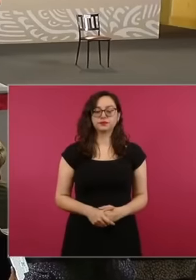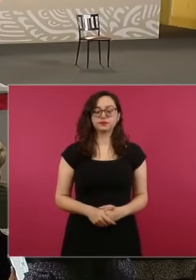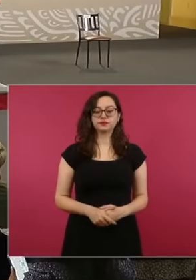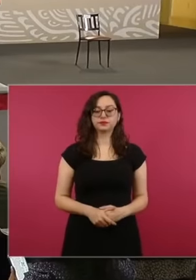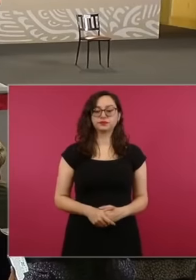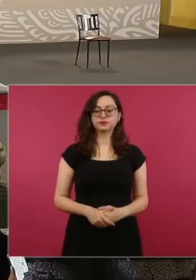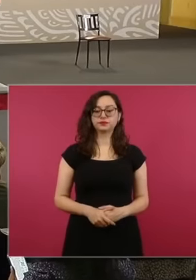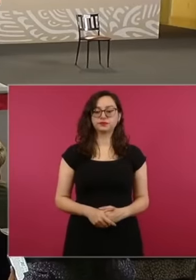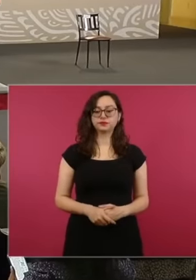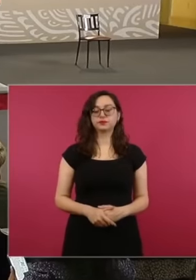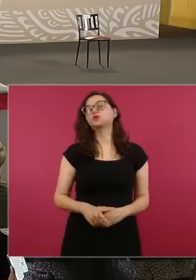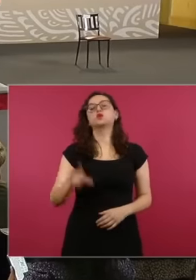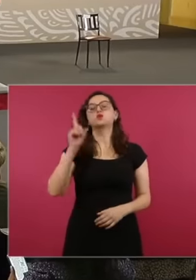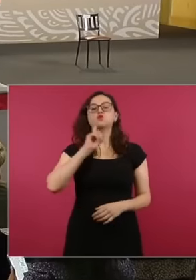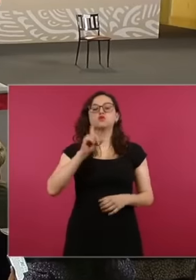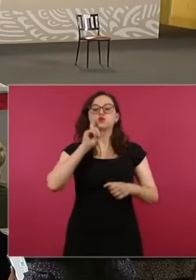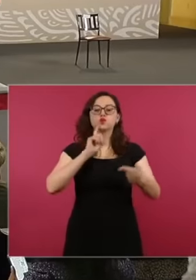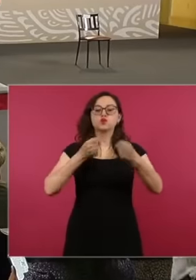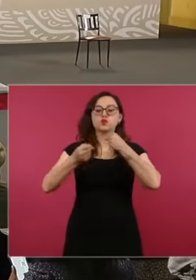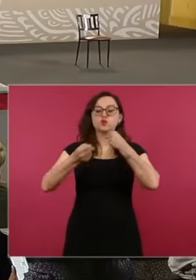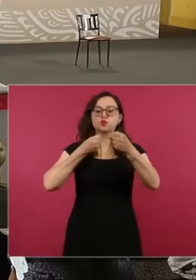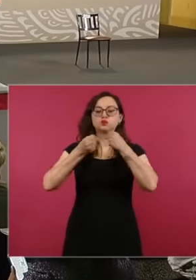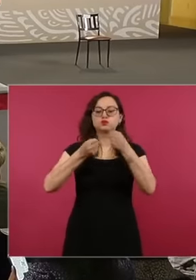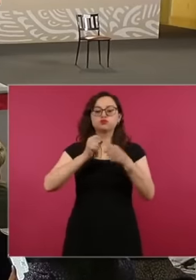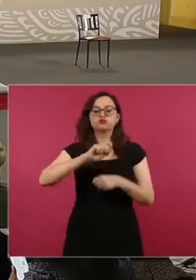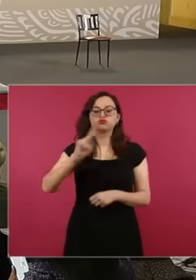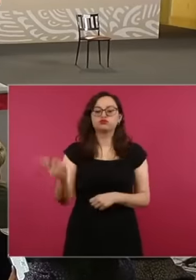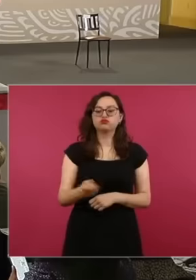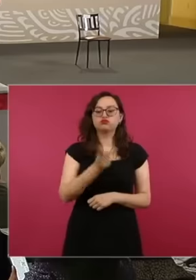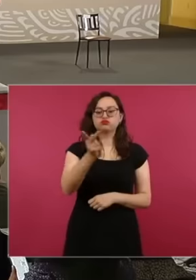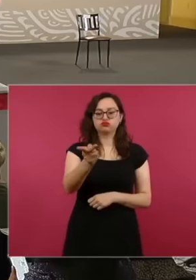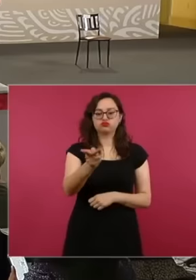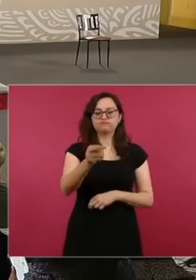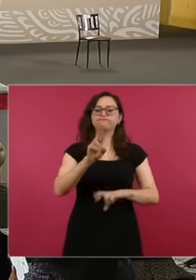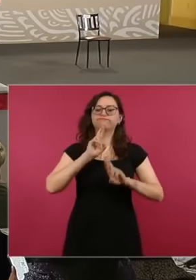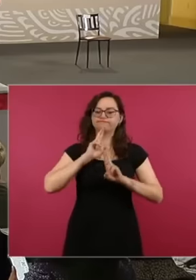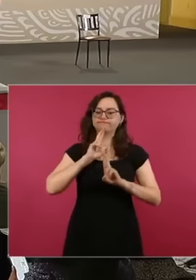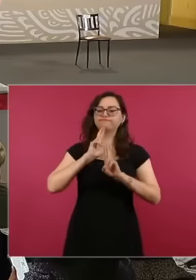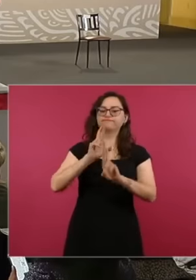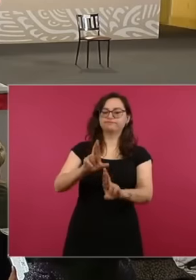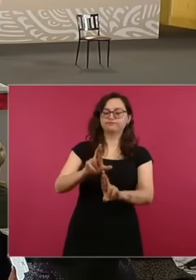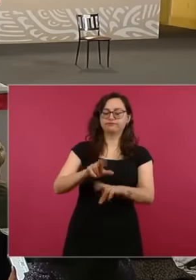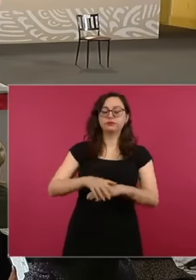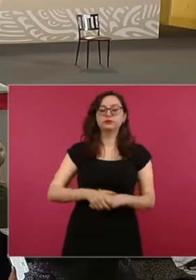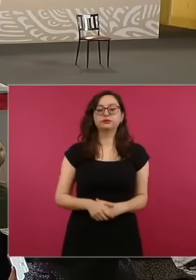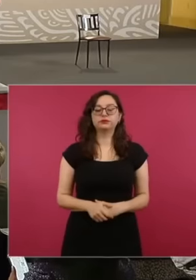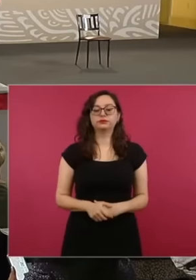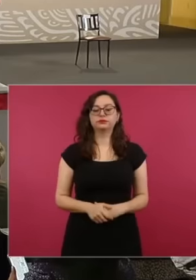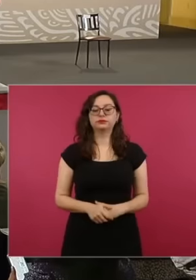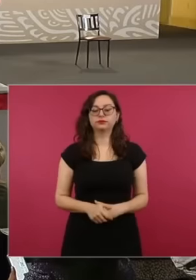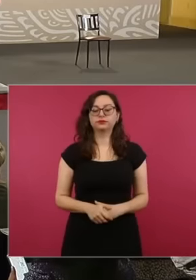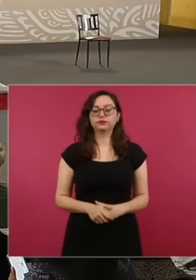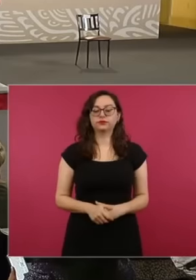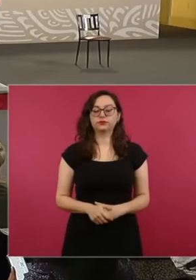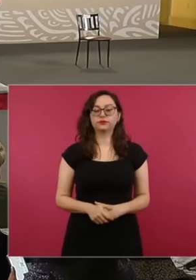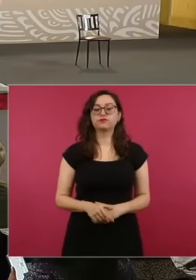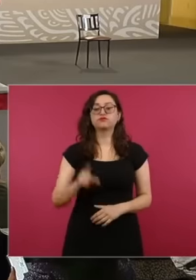to the reporter Yesenia Peralta on April 29 did did the following